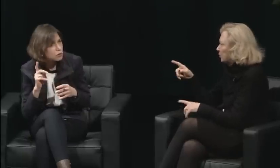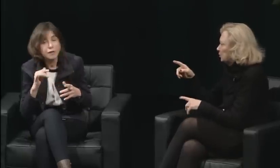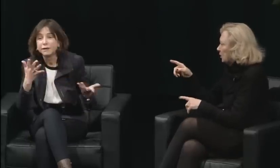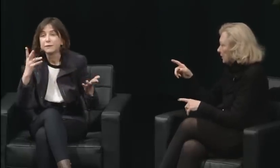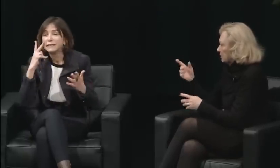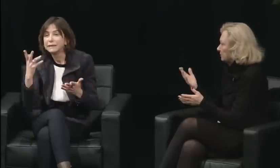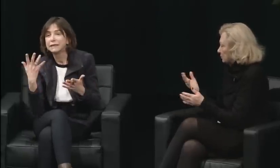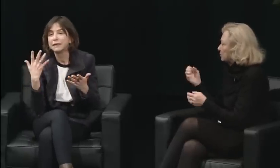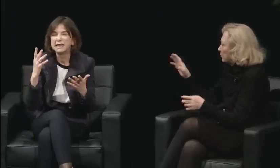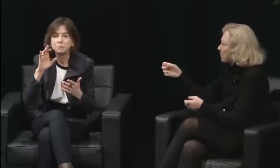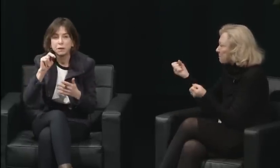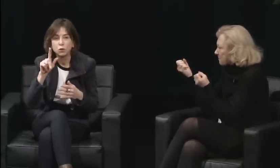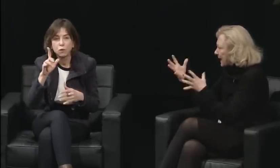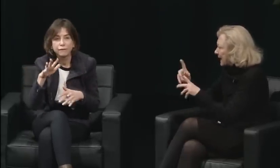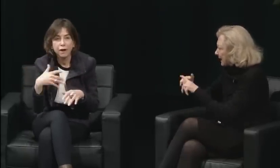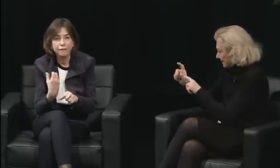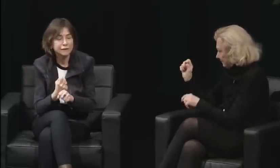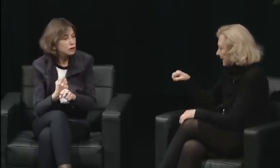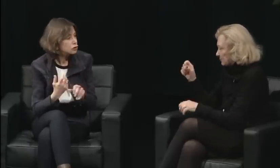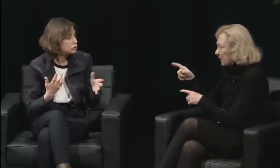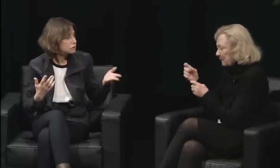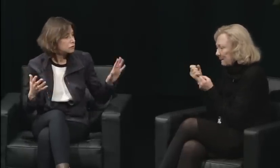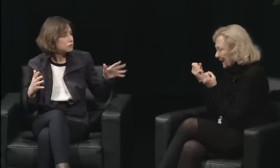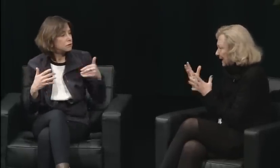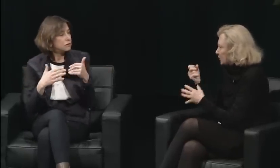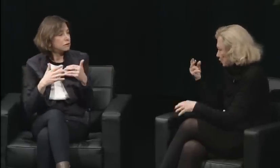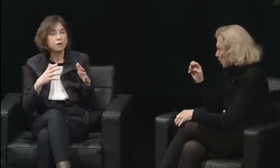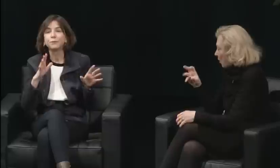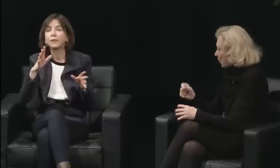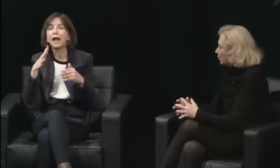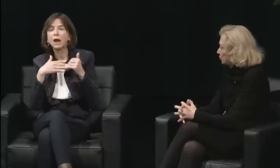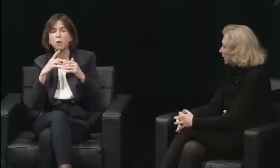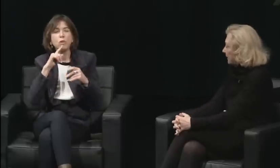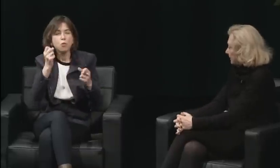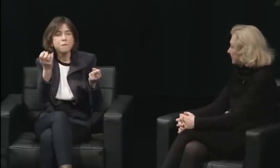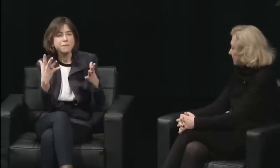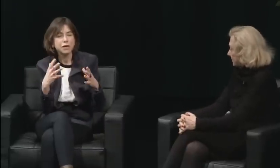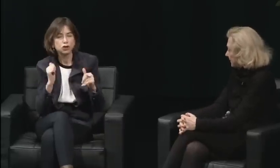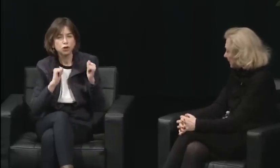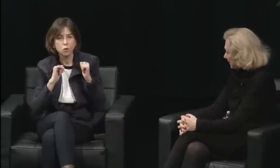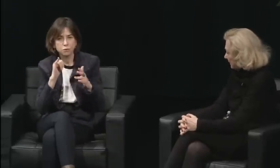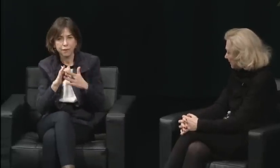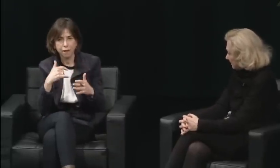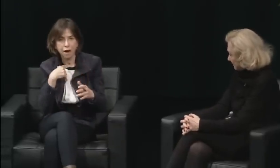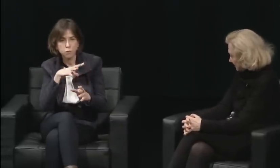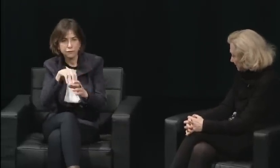and we wanted to be unified.